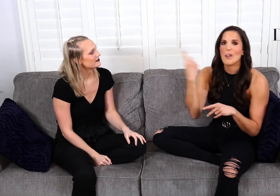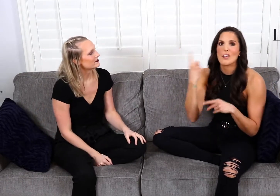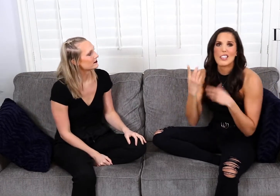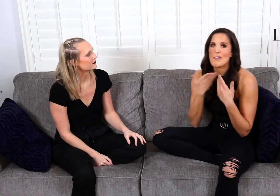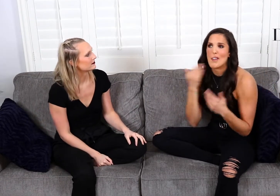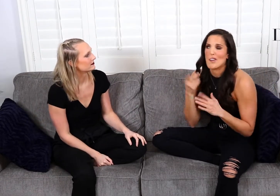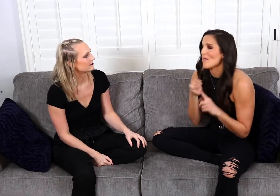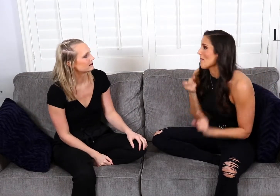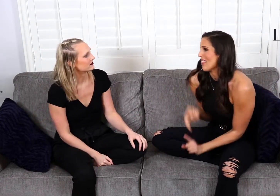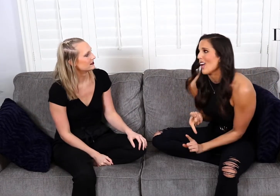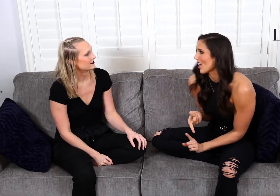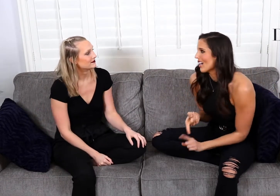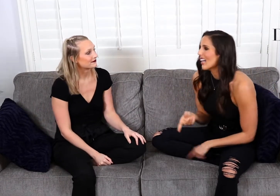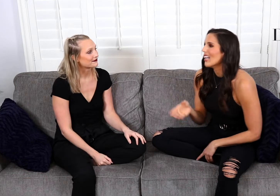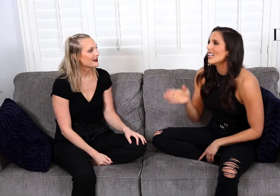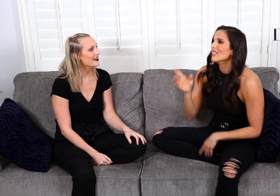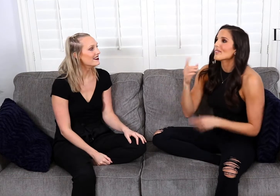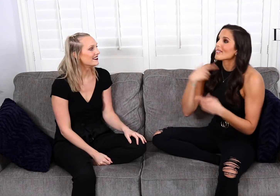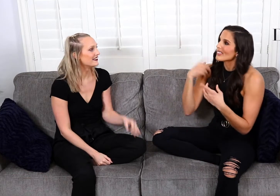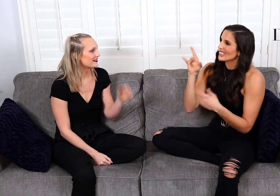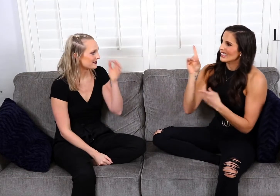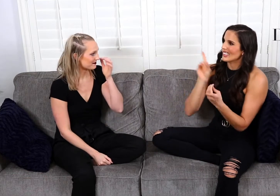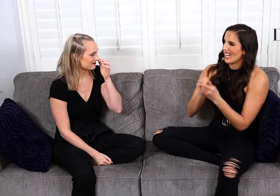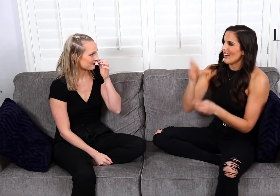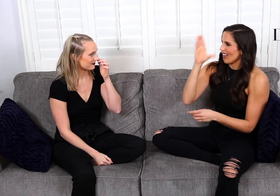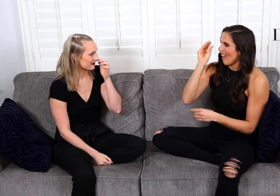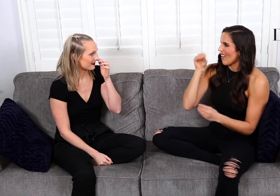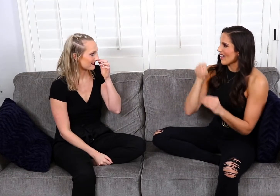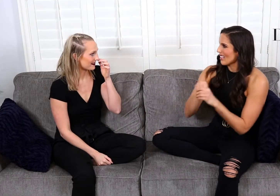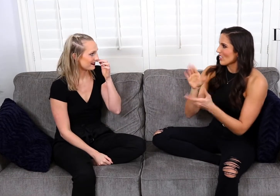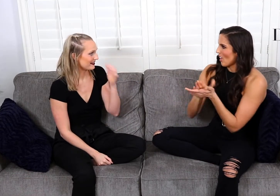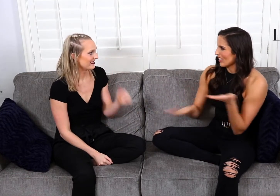It always gets better from there. I did date a guy in college.